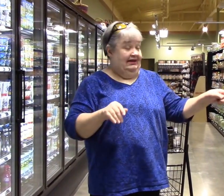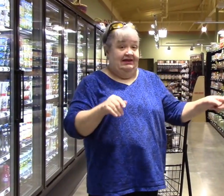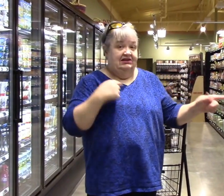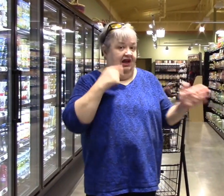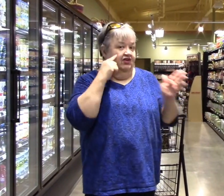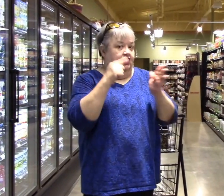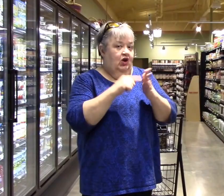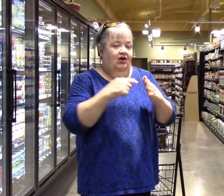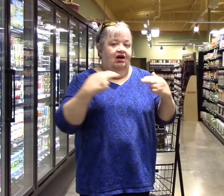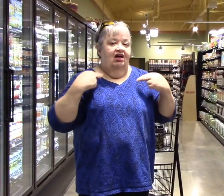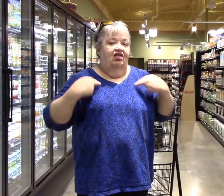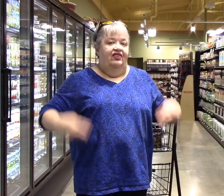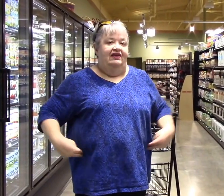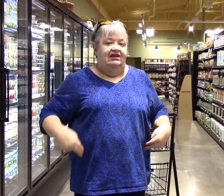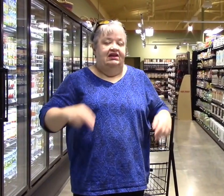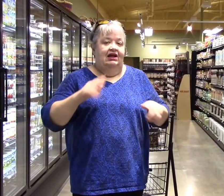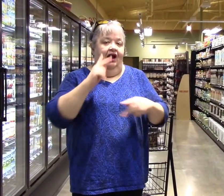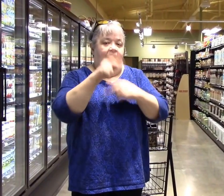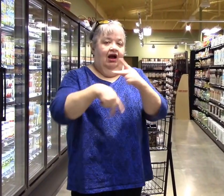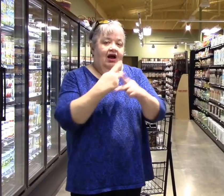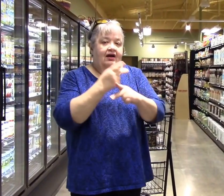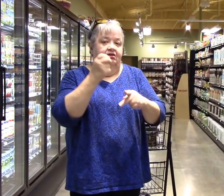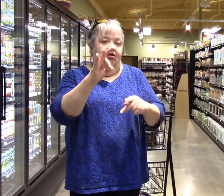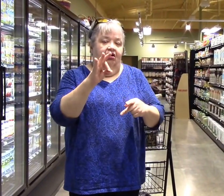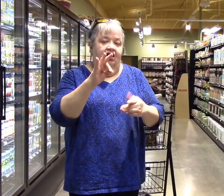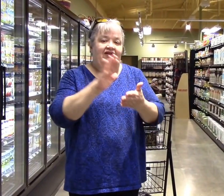I noticed they have healthy cleaning products.